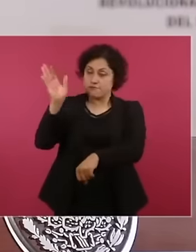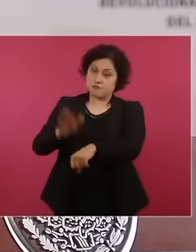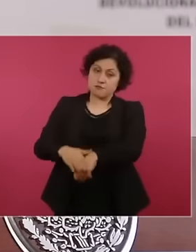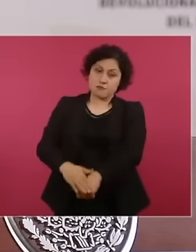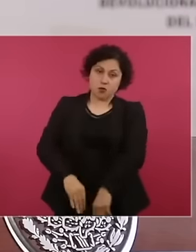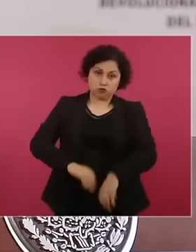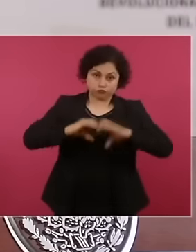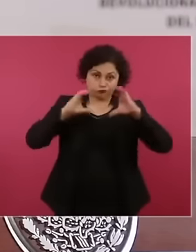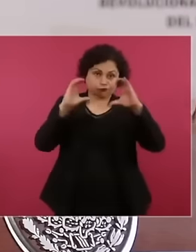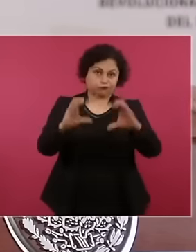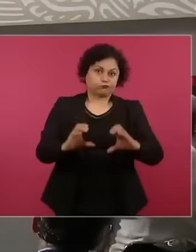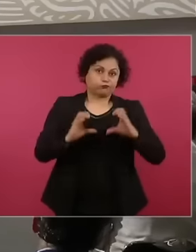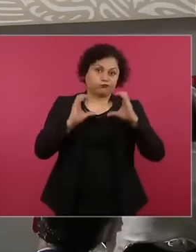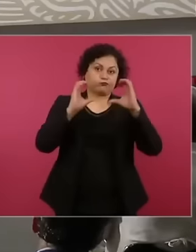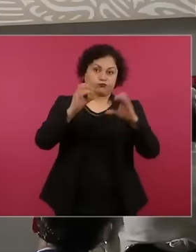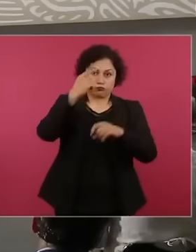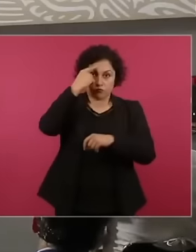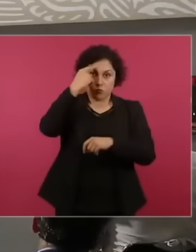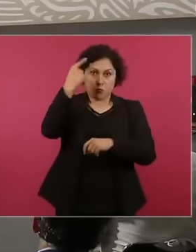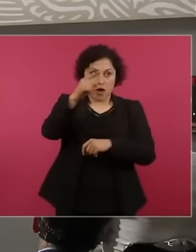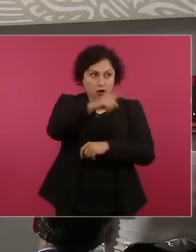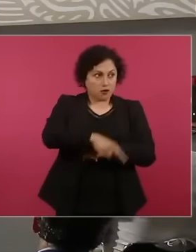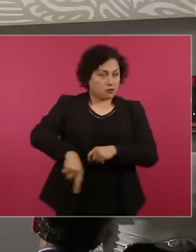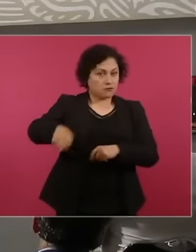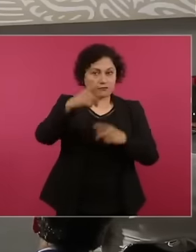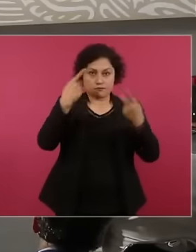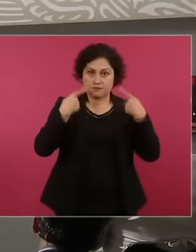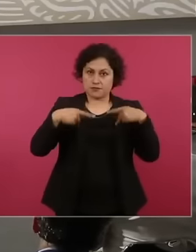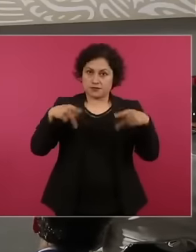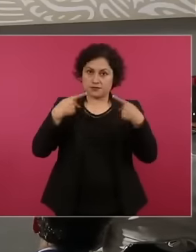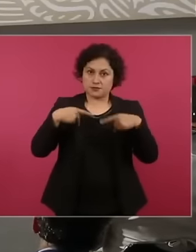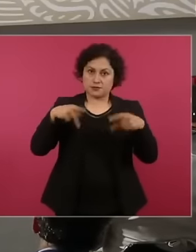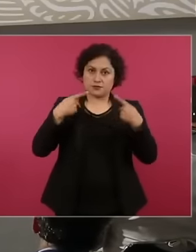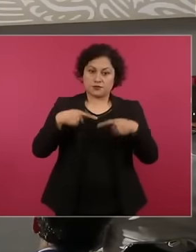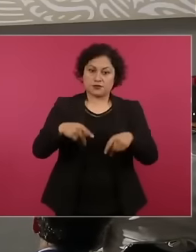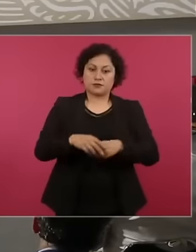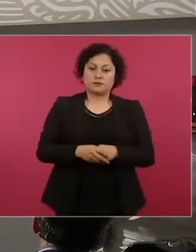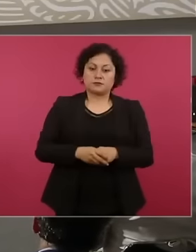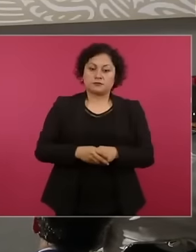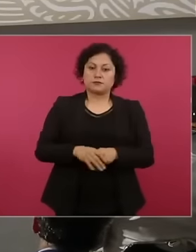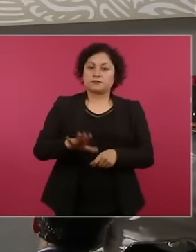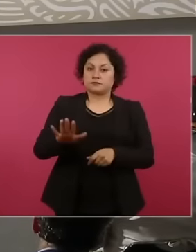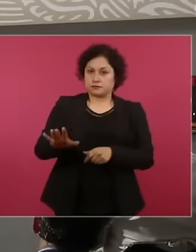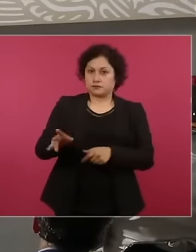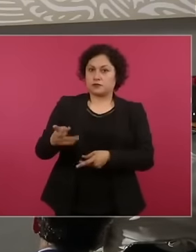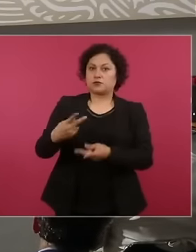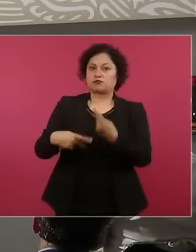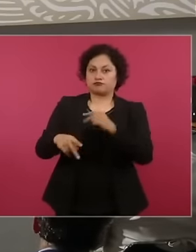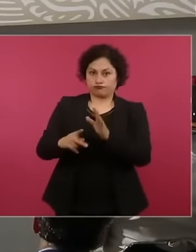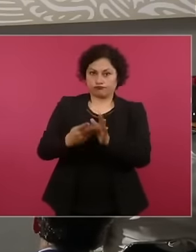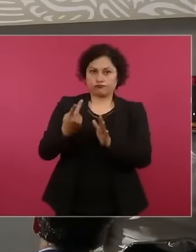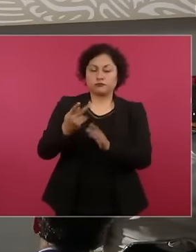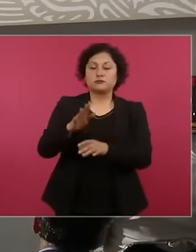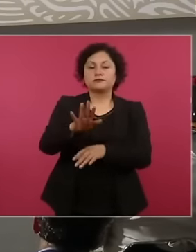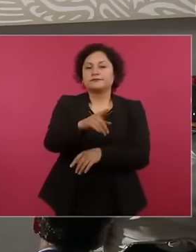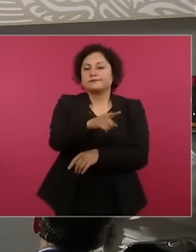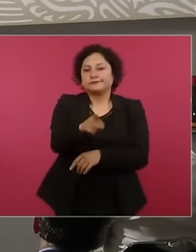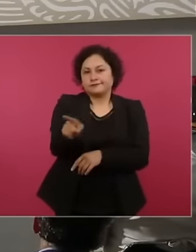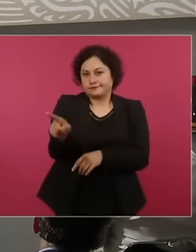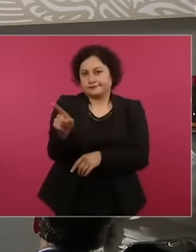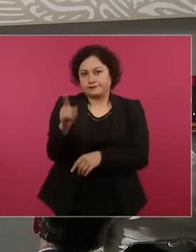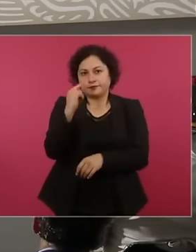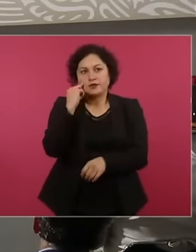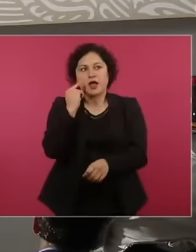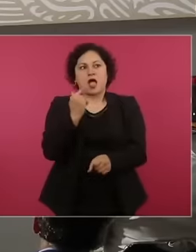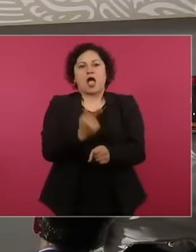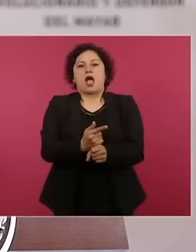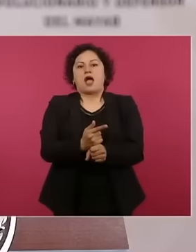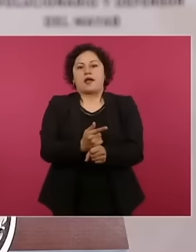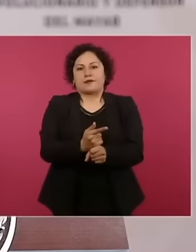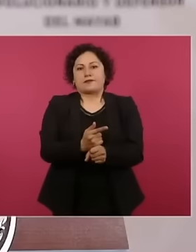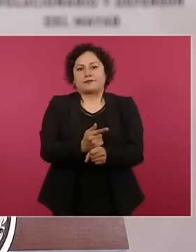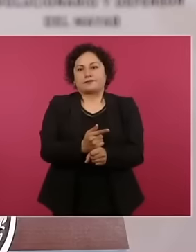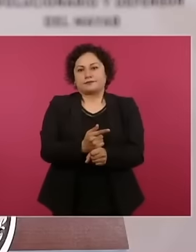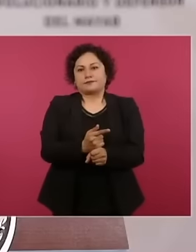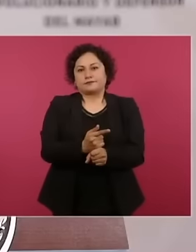Of course, if one realizes this, the